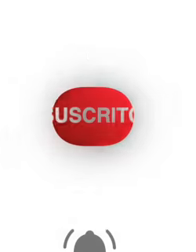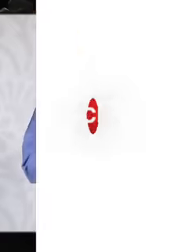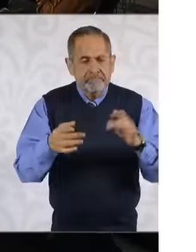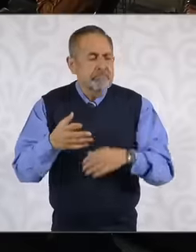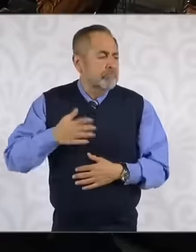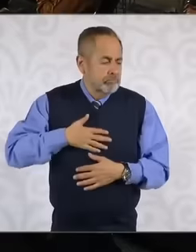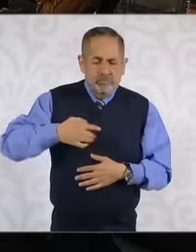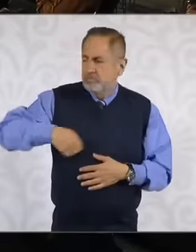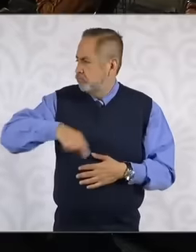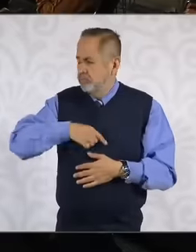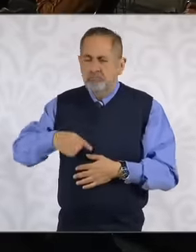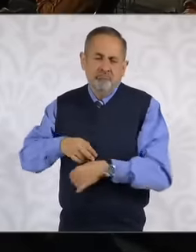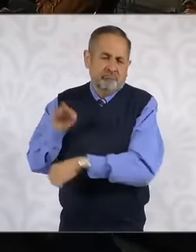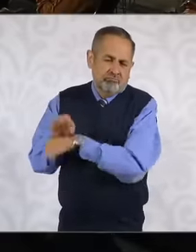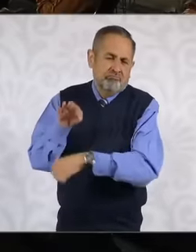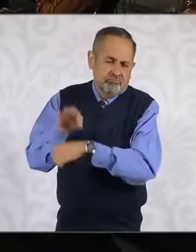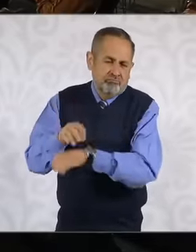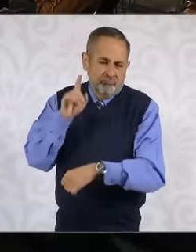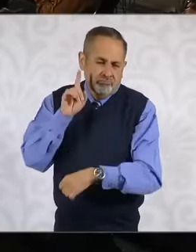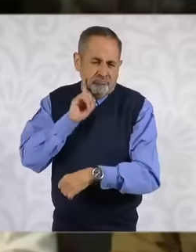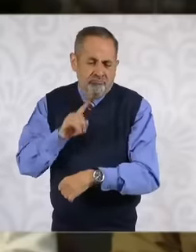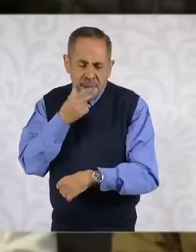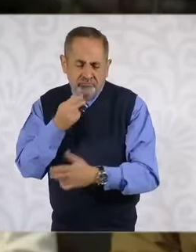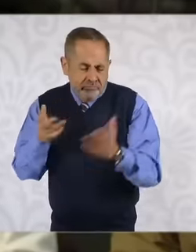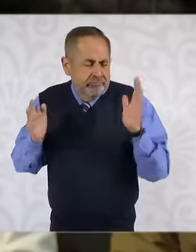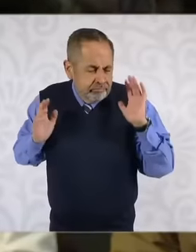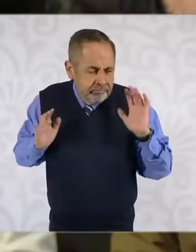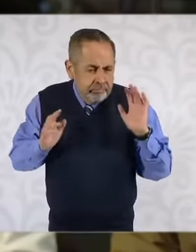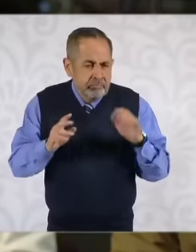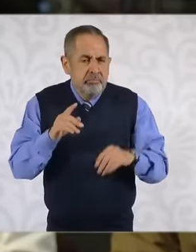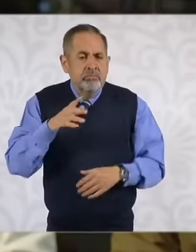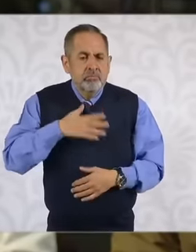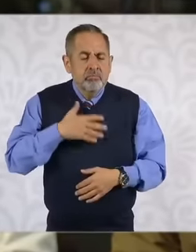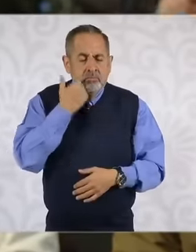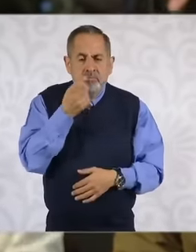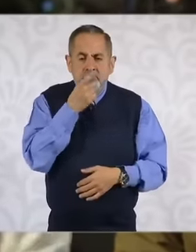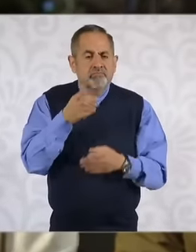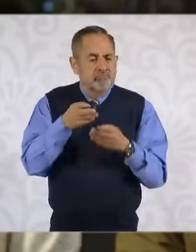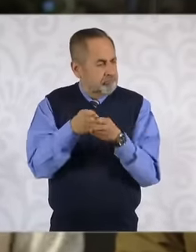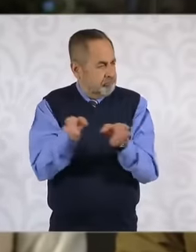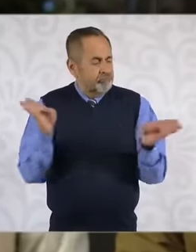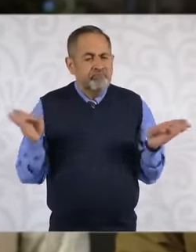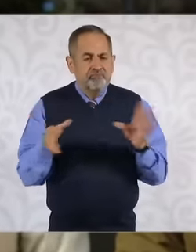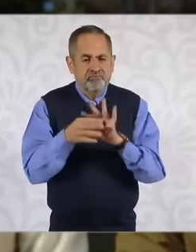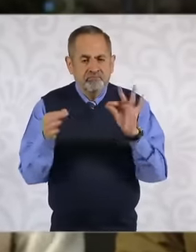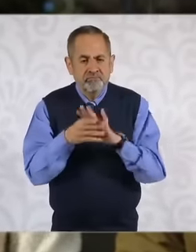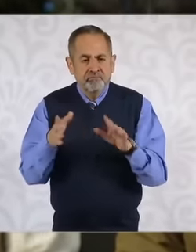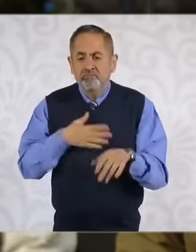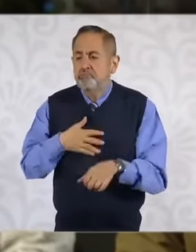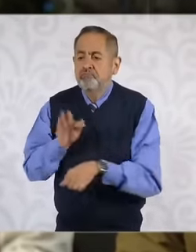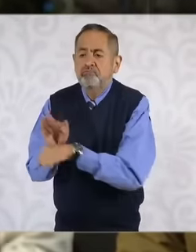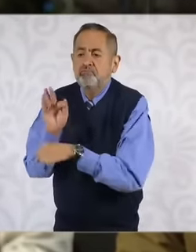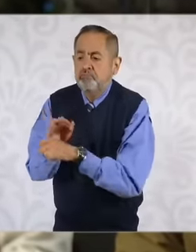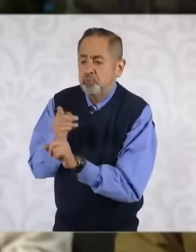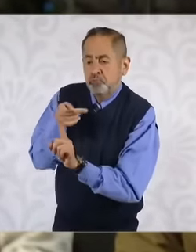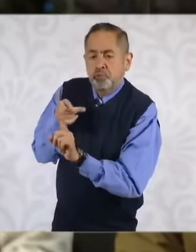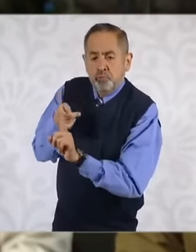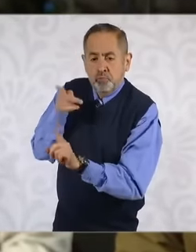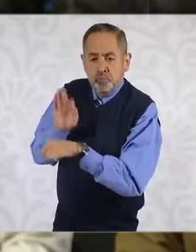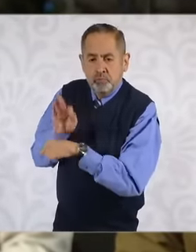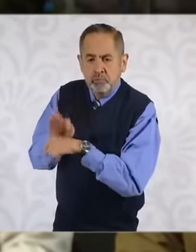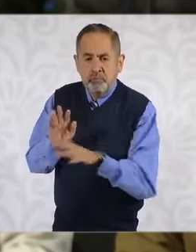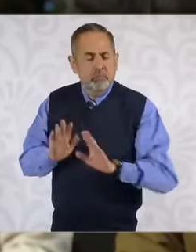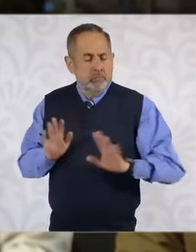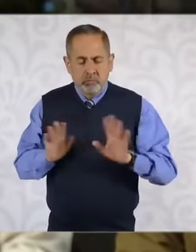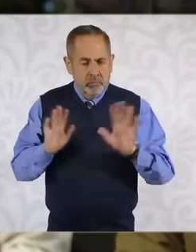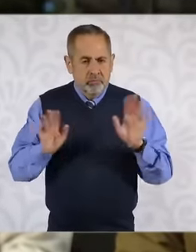even I, uh, I want to generalize today because it is not like that. I hope you allow me to share